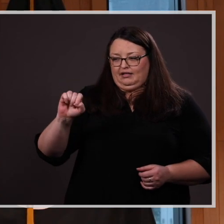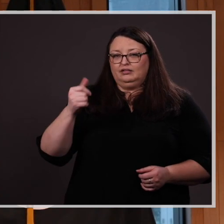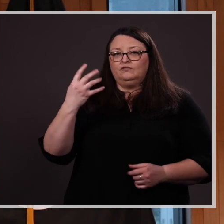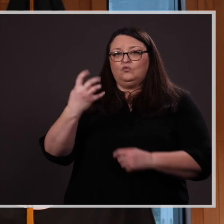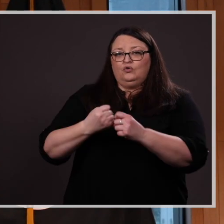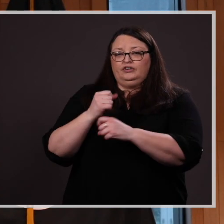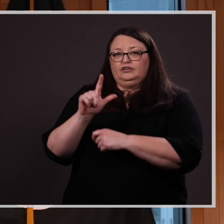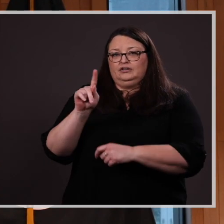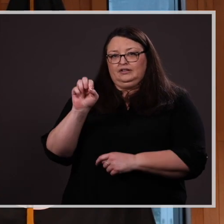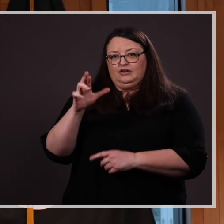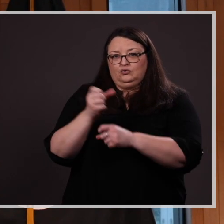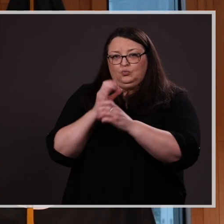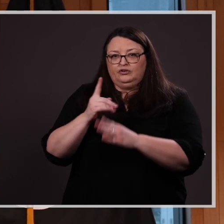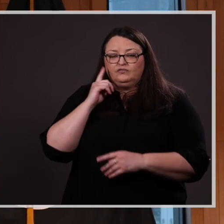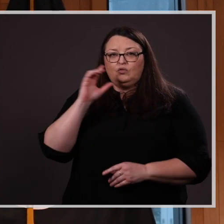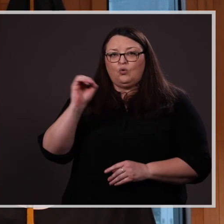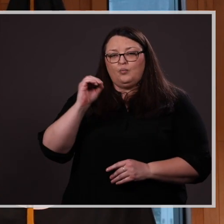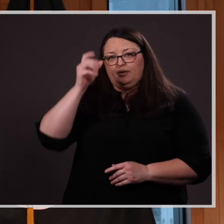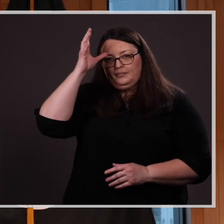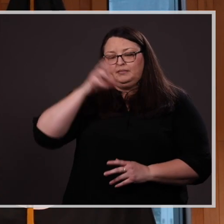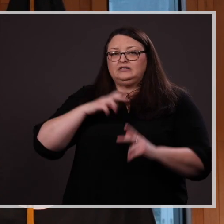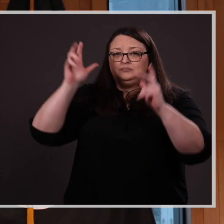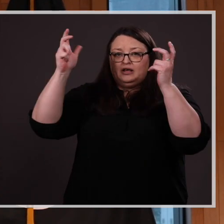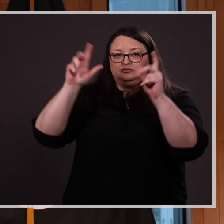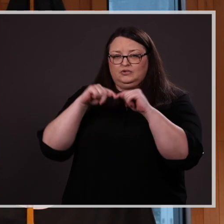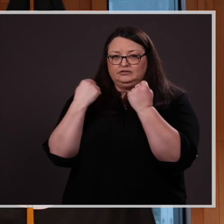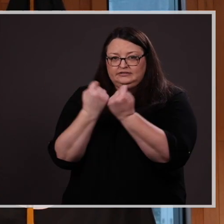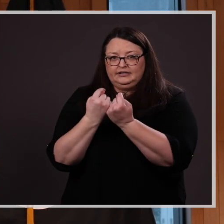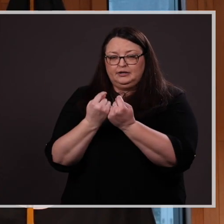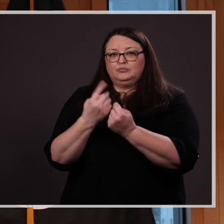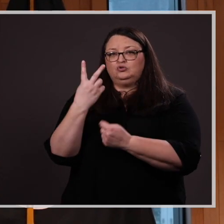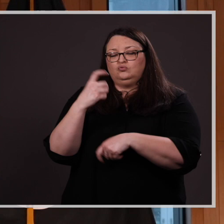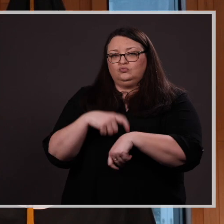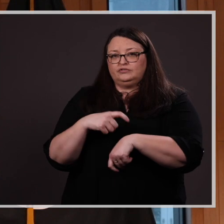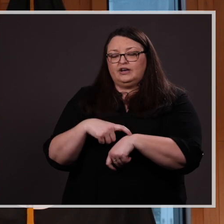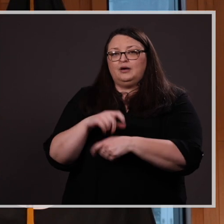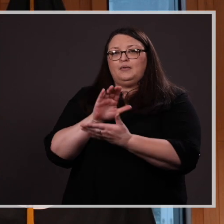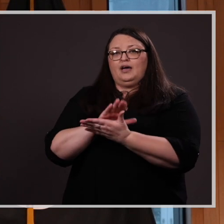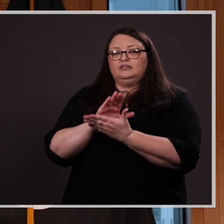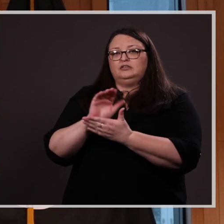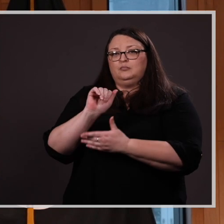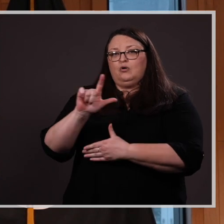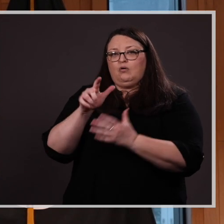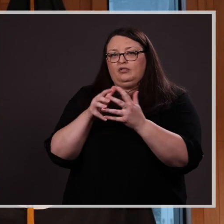Omaha men’s basketball team and a two-time Academic All-American, earning third-team